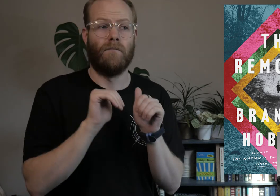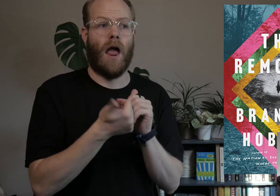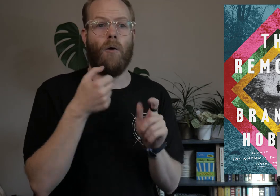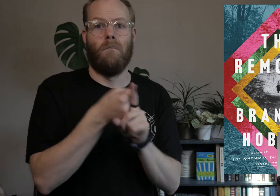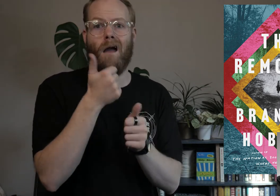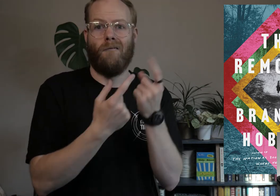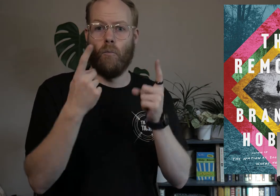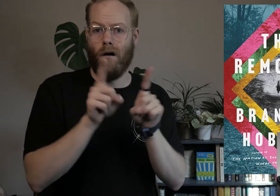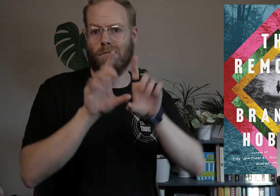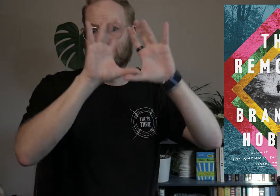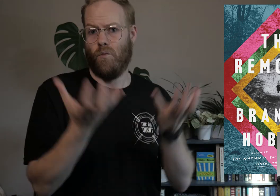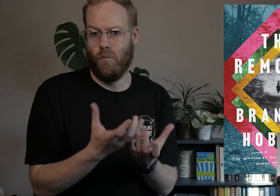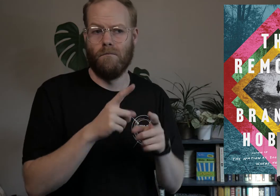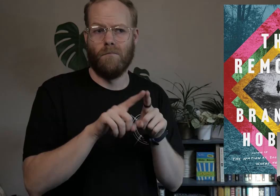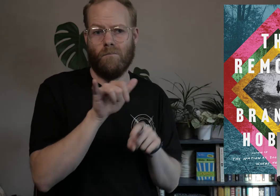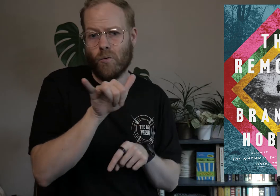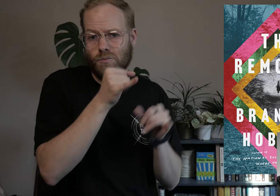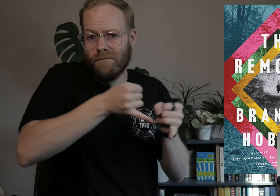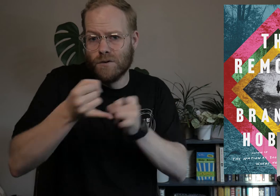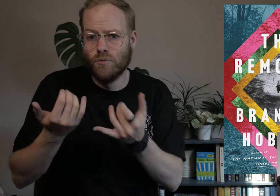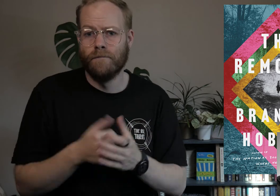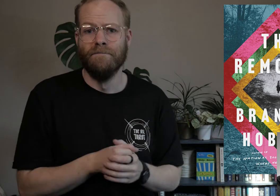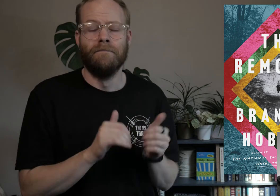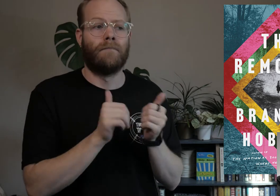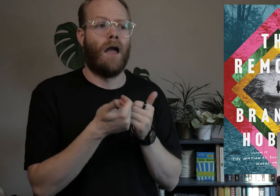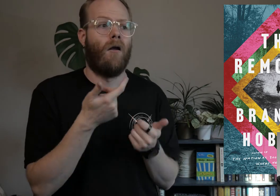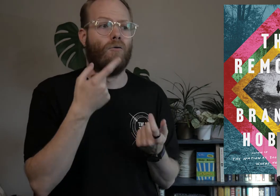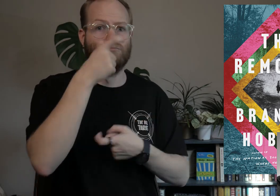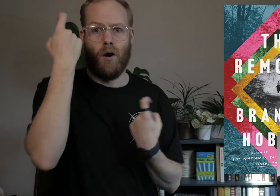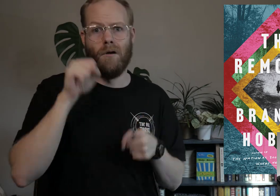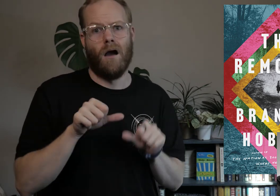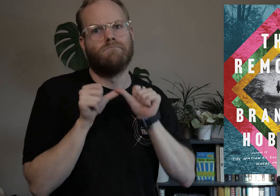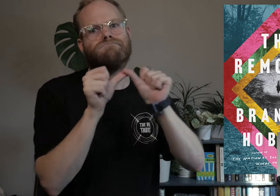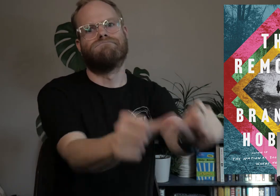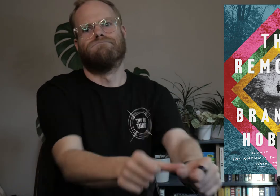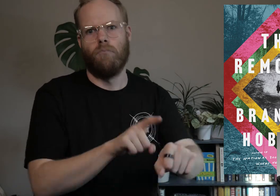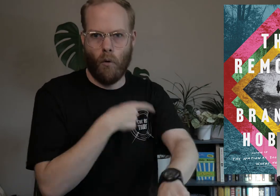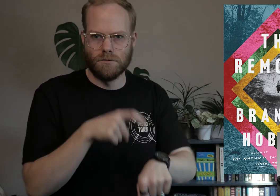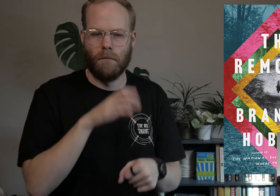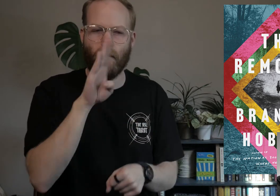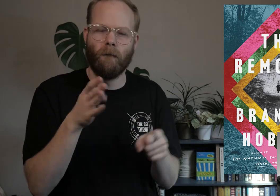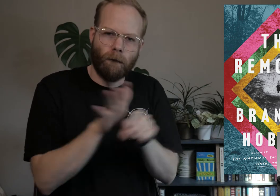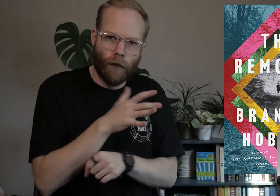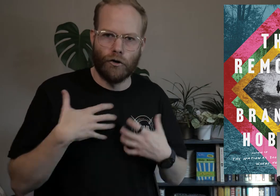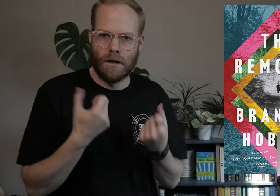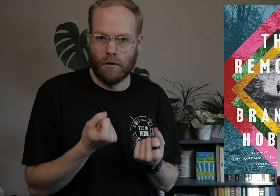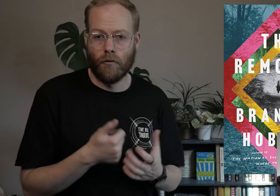how it impacts everyone as a whole but also individually, how the trauma can last for a long time, never fully healing.